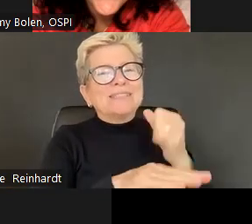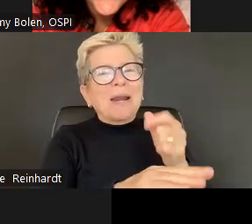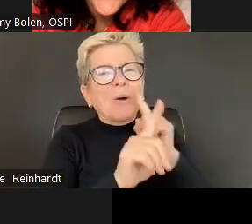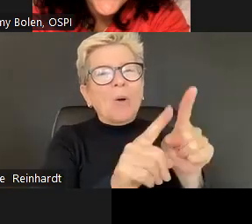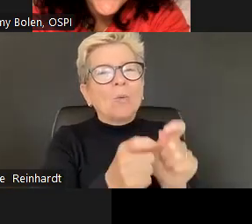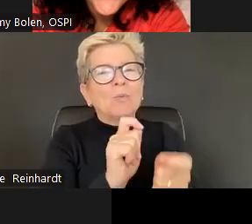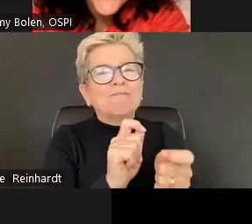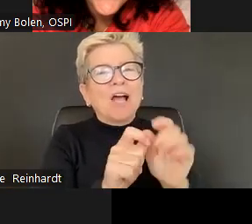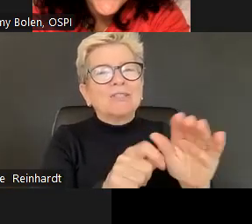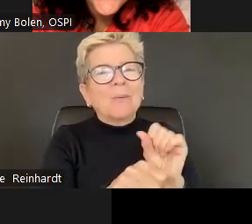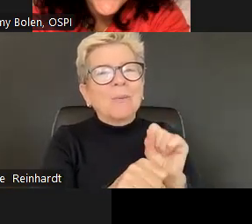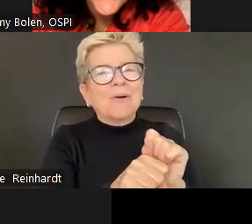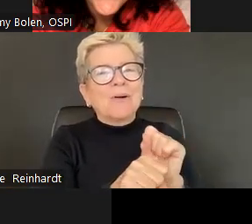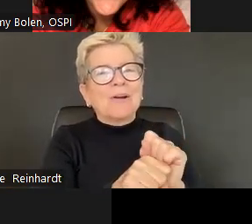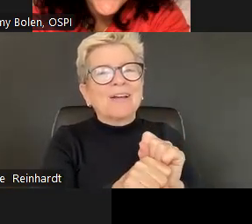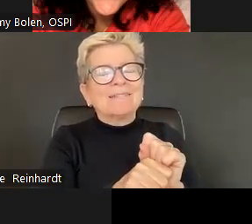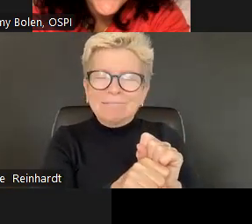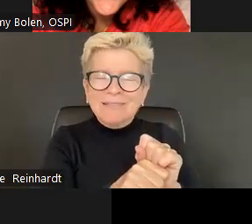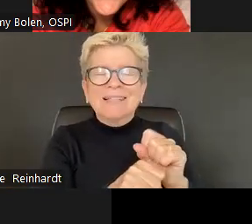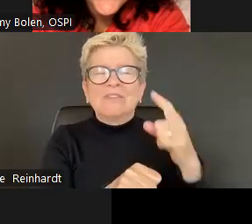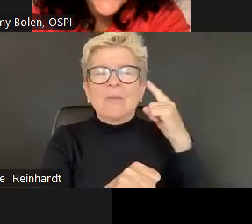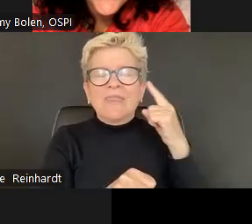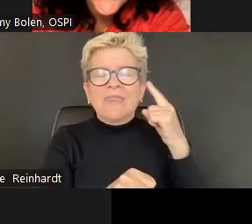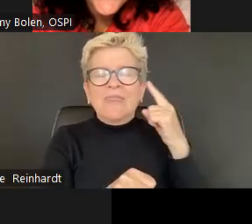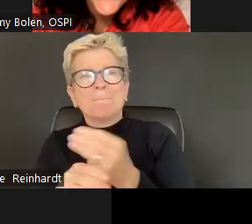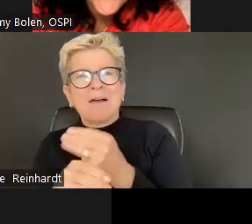So it's important for kids to see that, right? So, because kids, you know, may in a math bus are really good at setting goals, but maybe they are not quite sure how an author would set a goal and kind of revise their work.